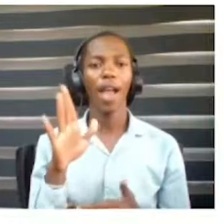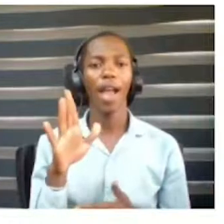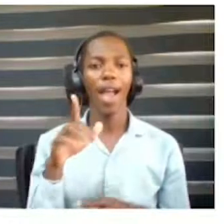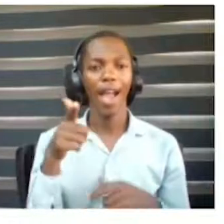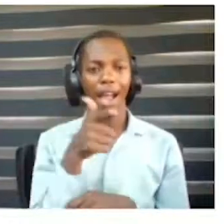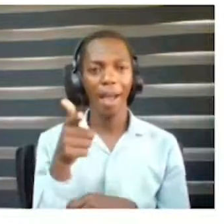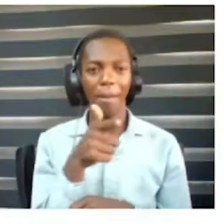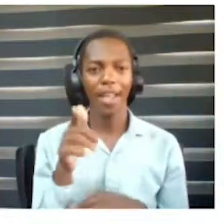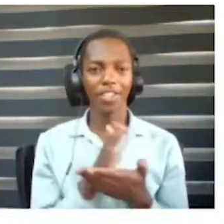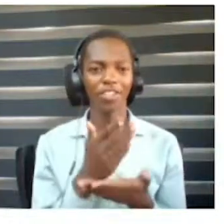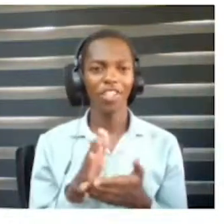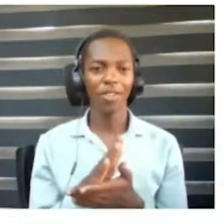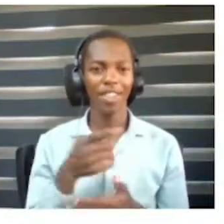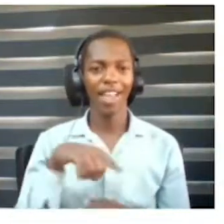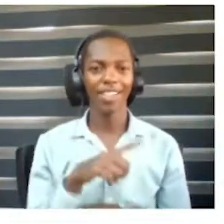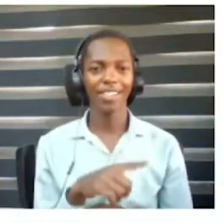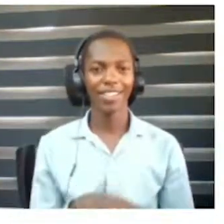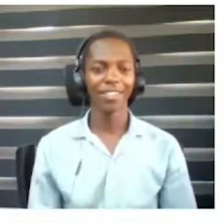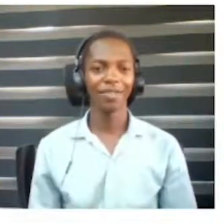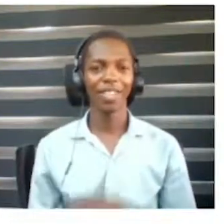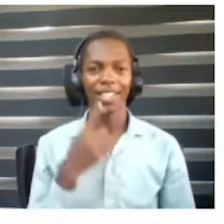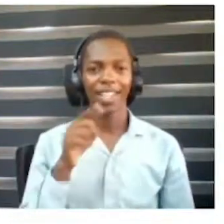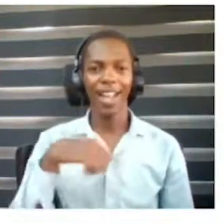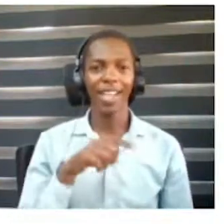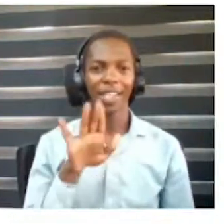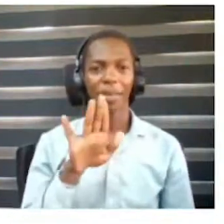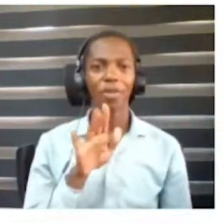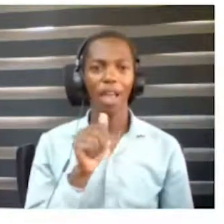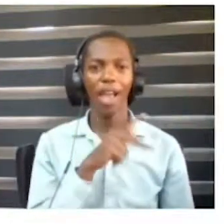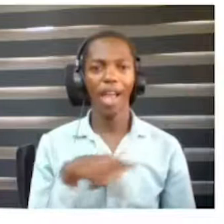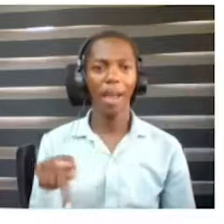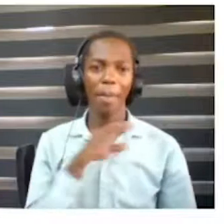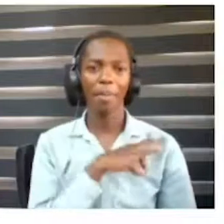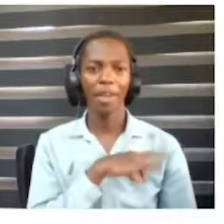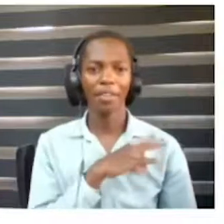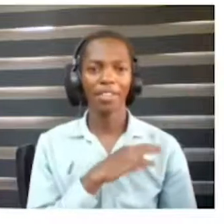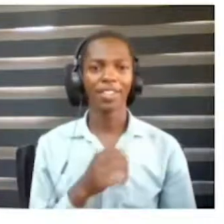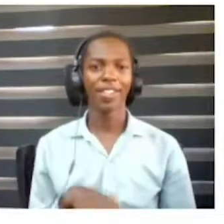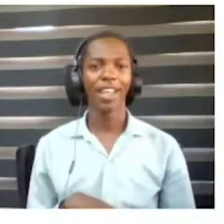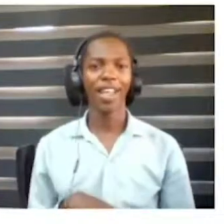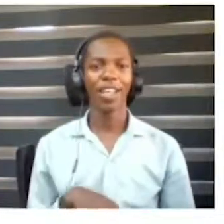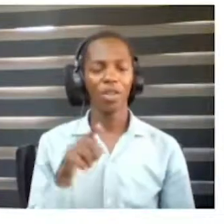Please share with us or tell us about your app and who it benefits and how did you think about accessibility?